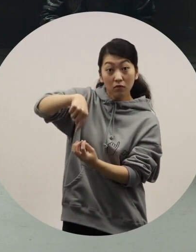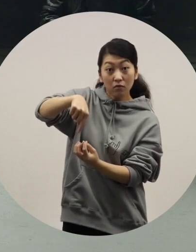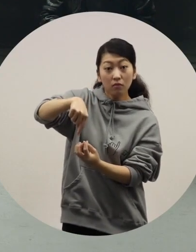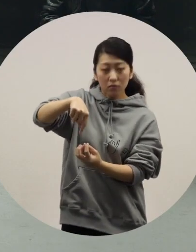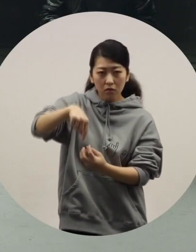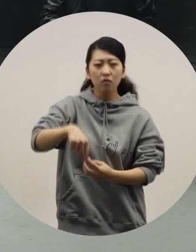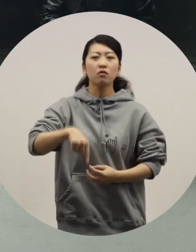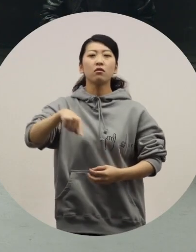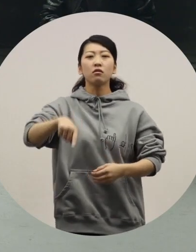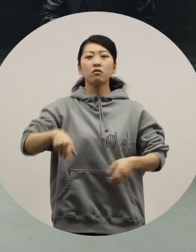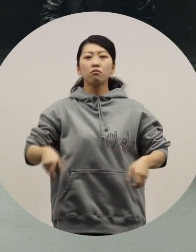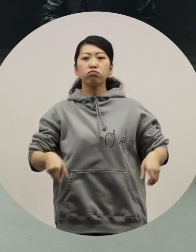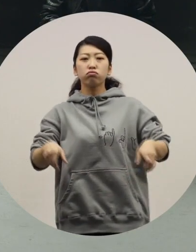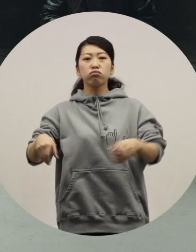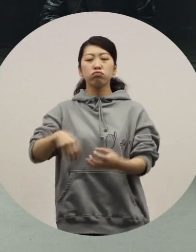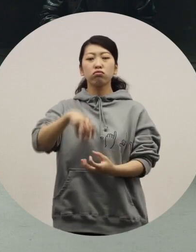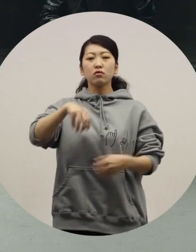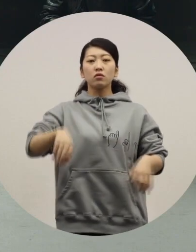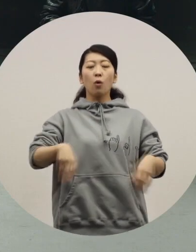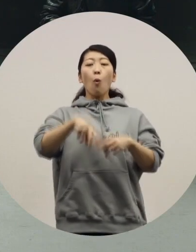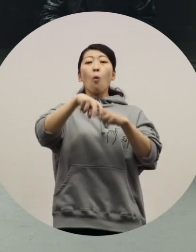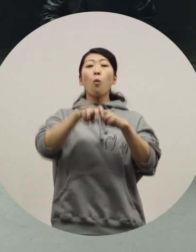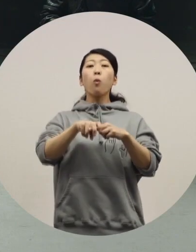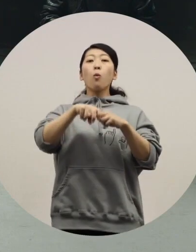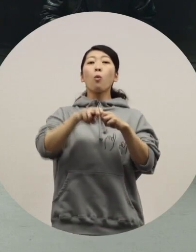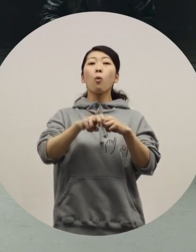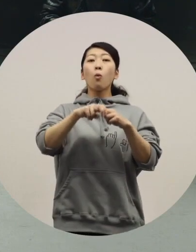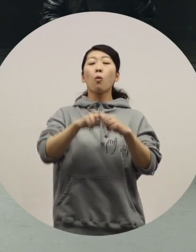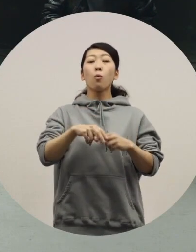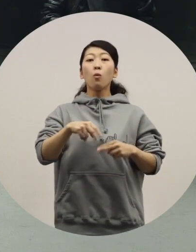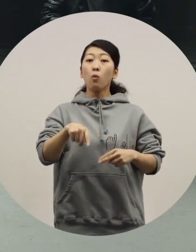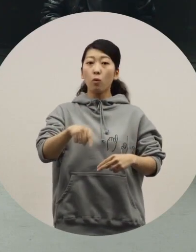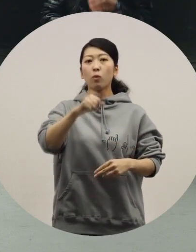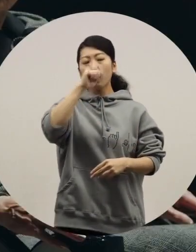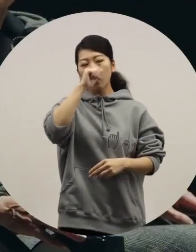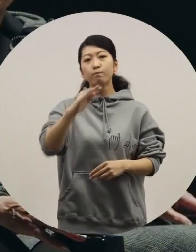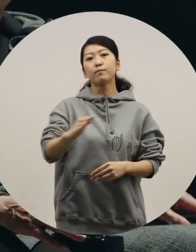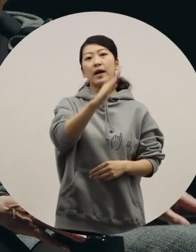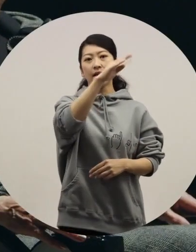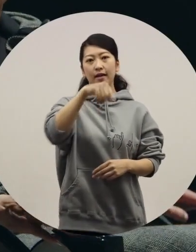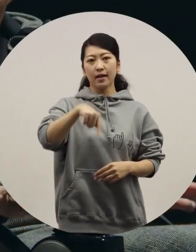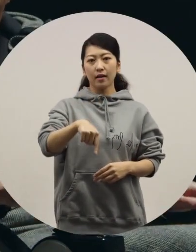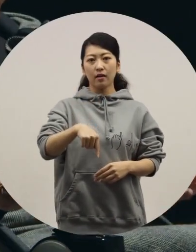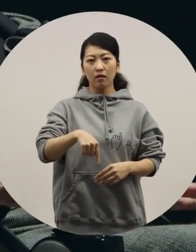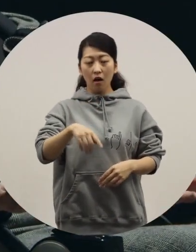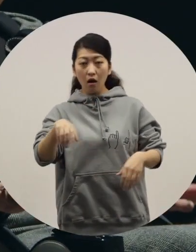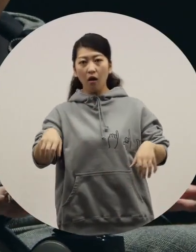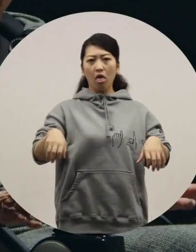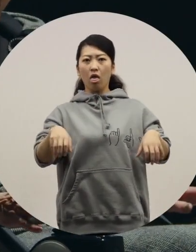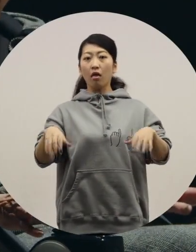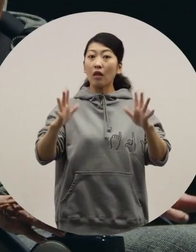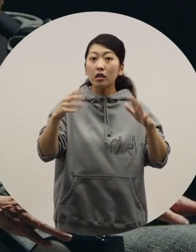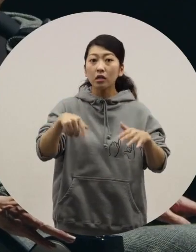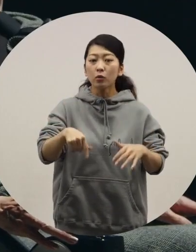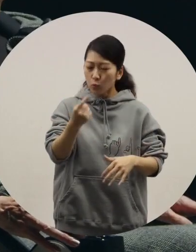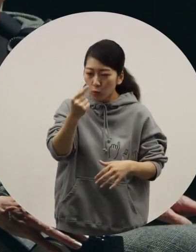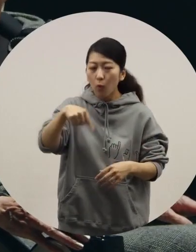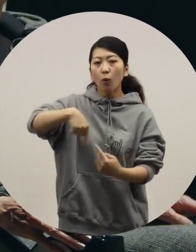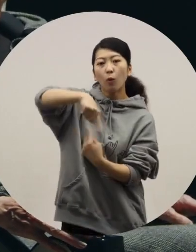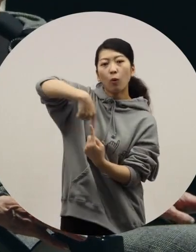[Toriyama] Because of this, cushioning while driving has improved. [Azuma] Does that mean wheelchairs don't sway too much? [Toriyama] That's right. The spring absorbs the shaking.